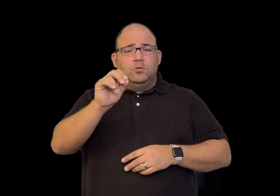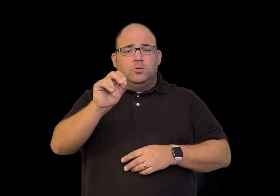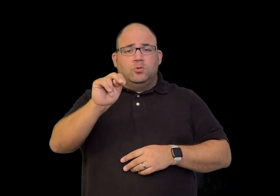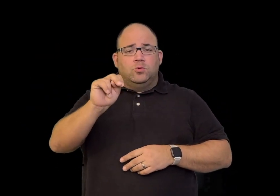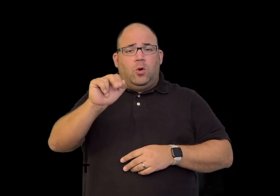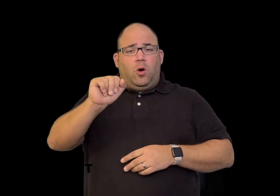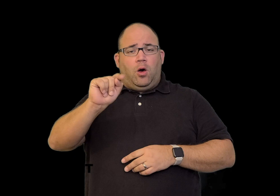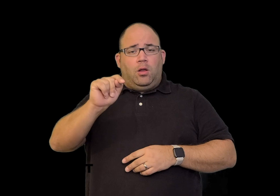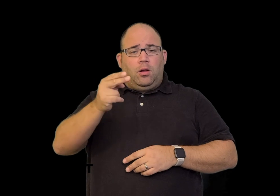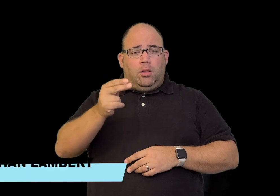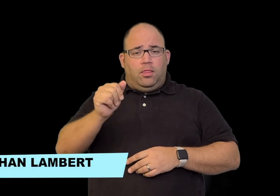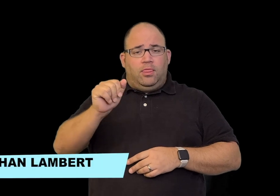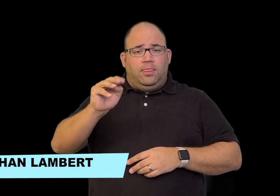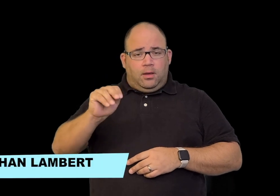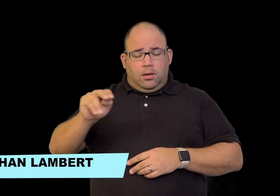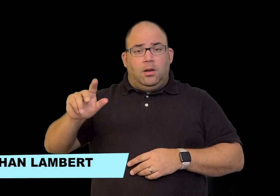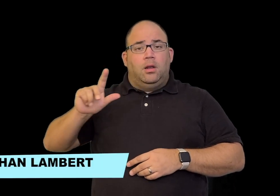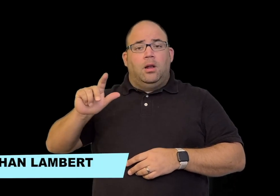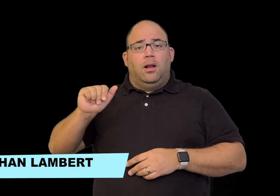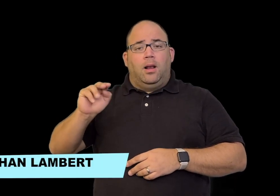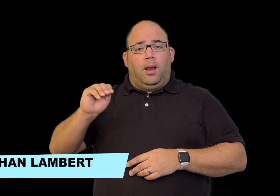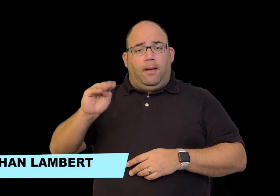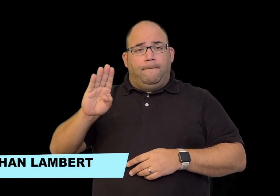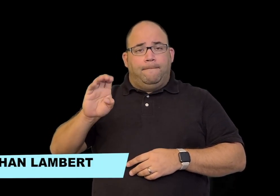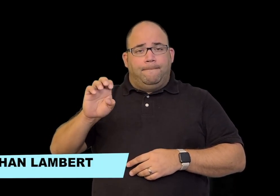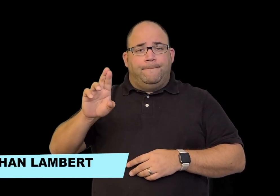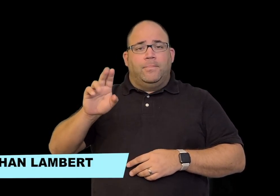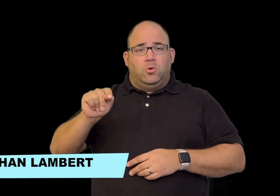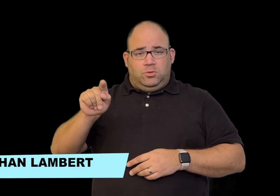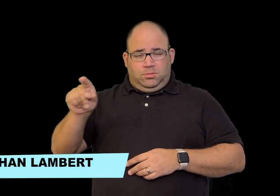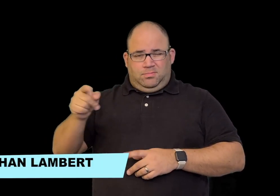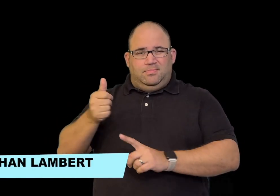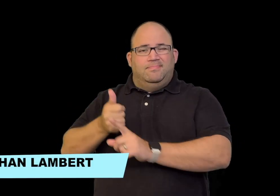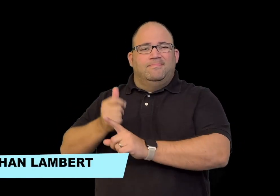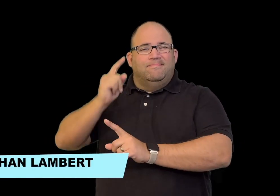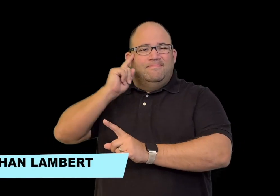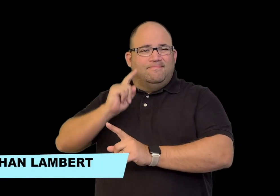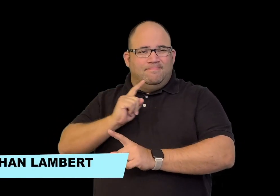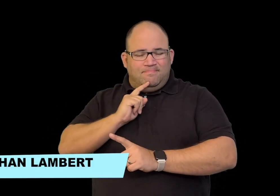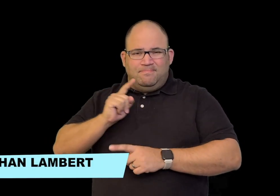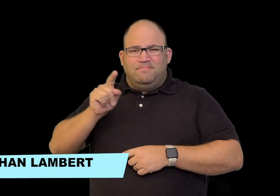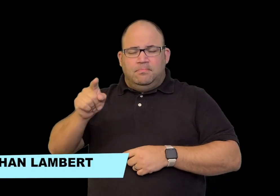Nearly 400 years ago, a man named Jonathan Lambert